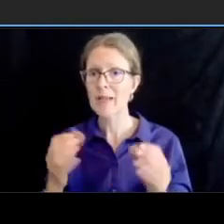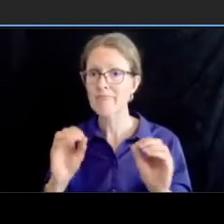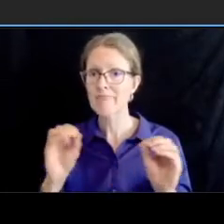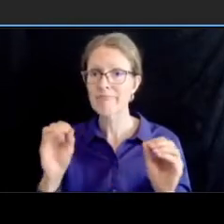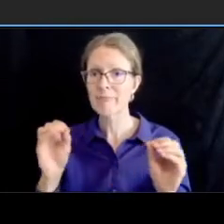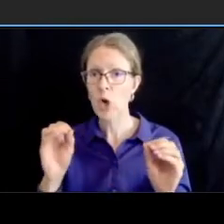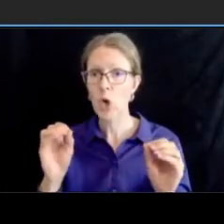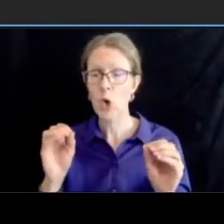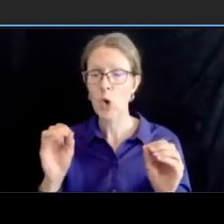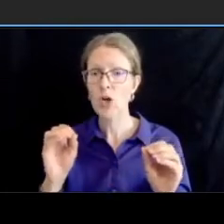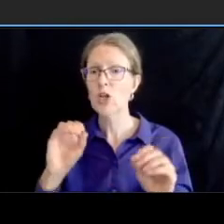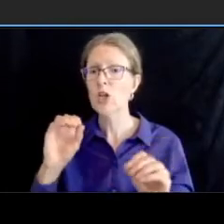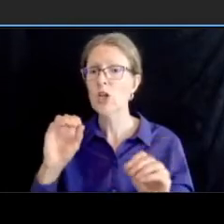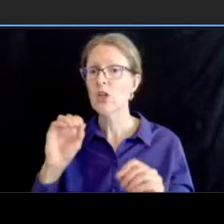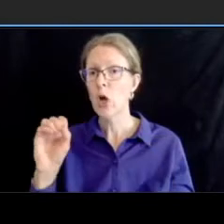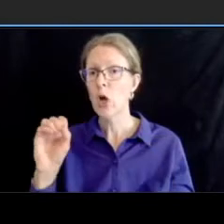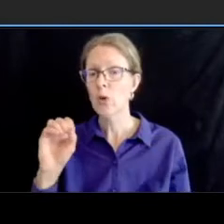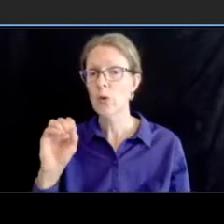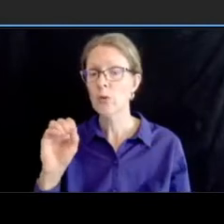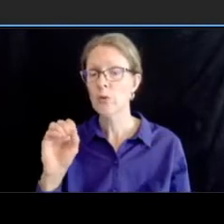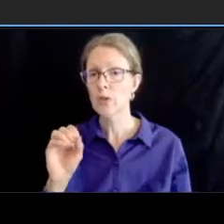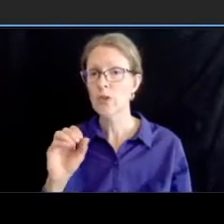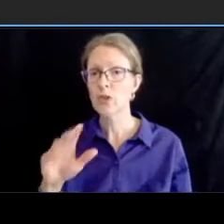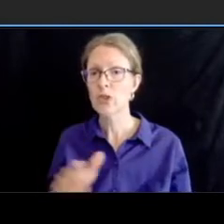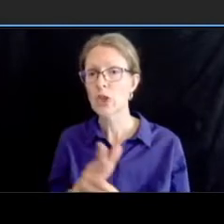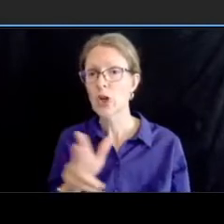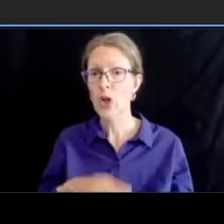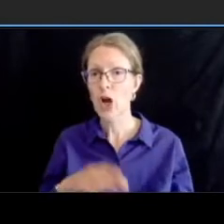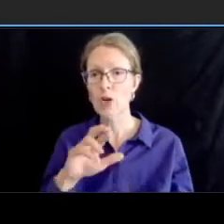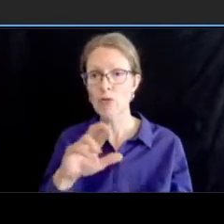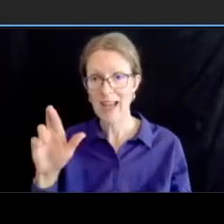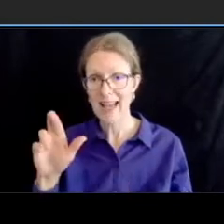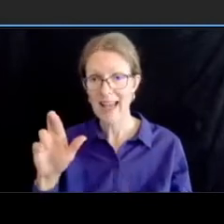intersections may receive the same recommendation throughout through the design process